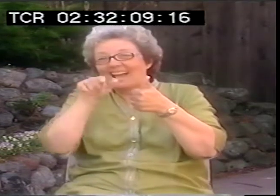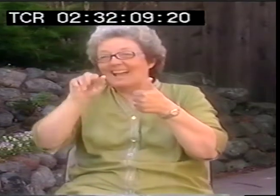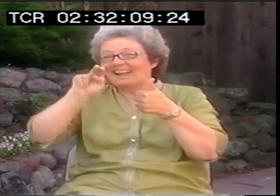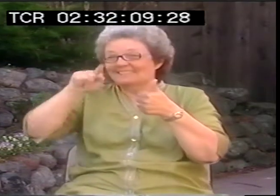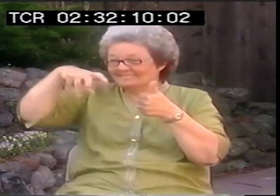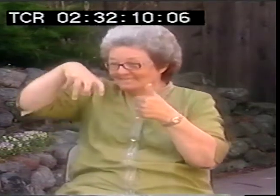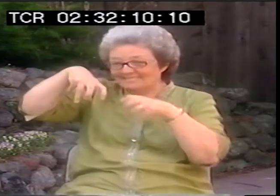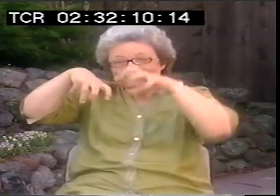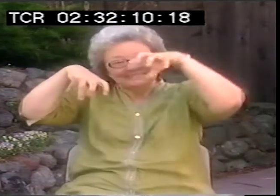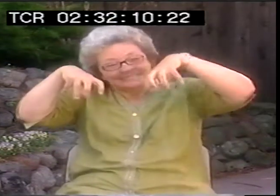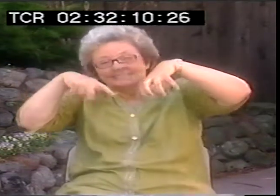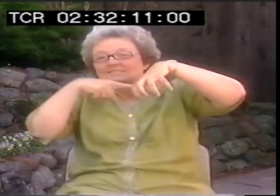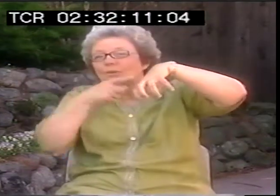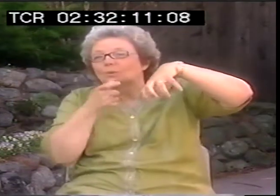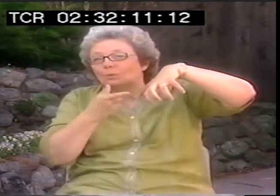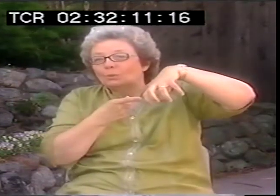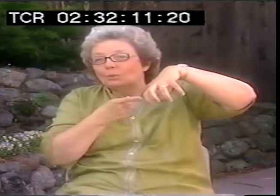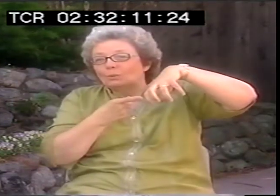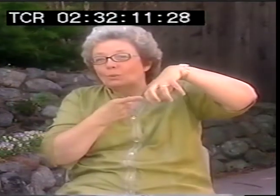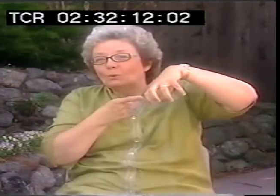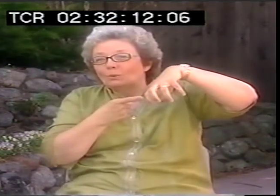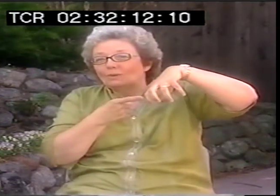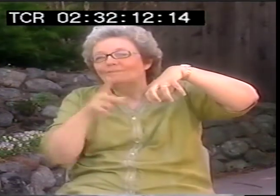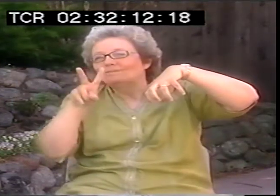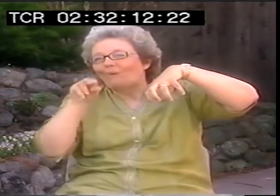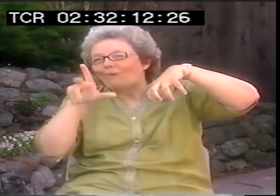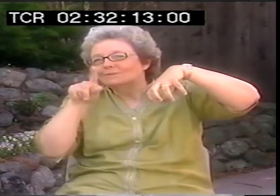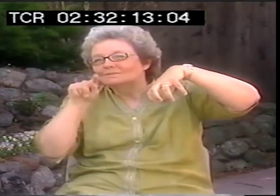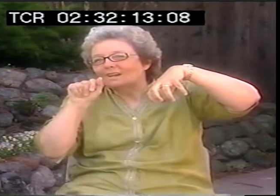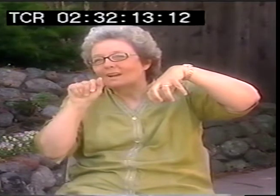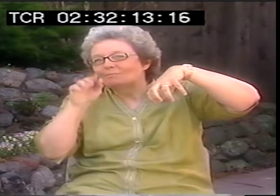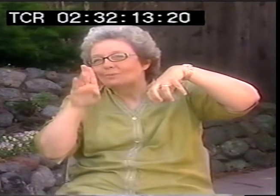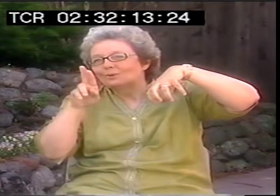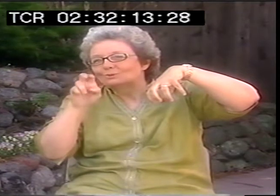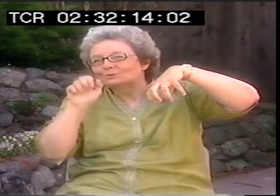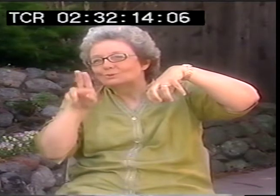You know, NAD, right across from them is who? The Volta Bureau.